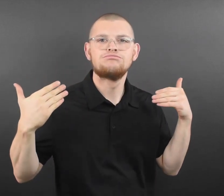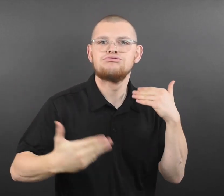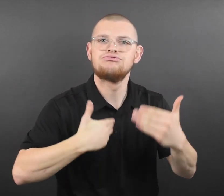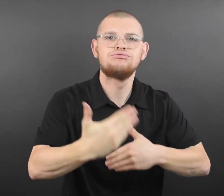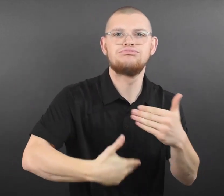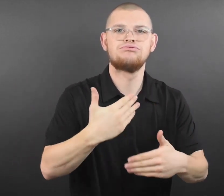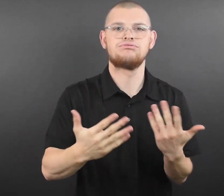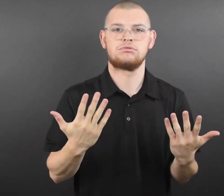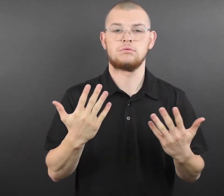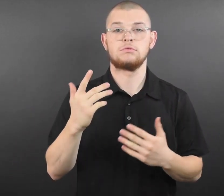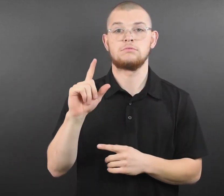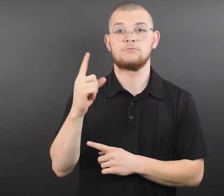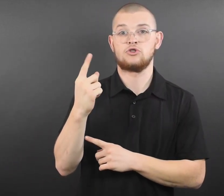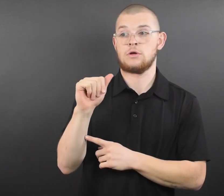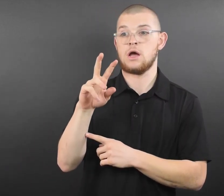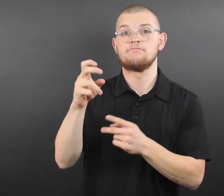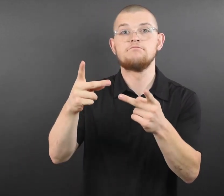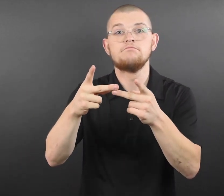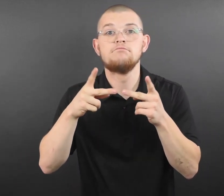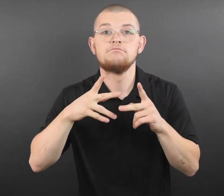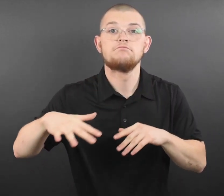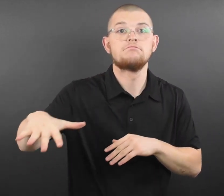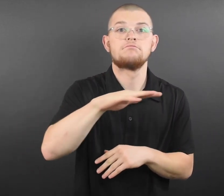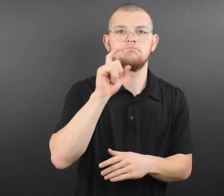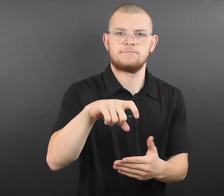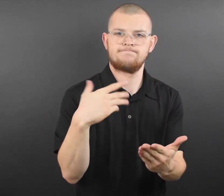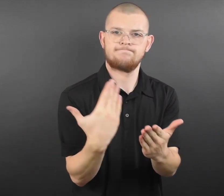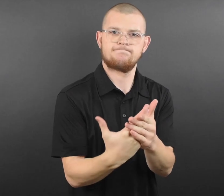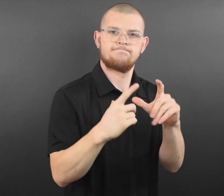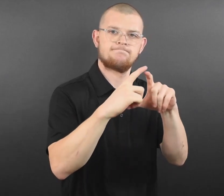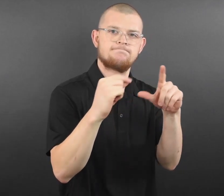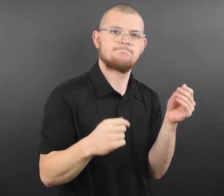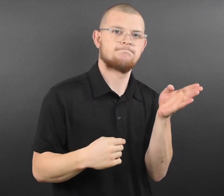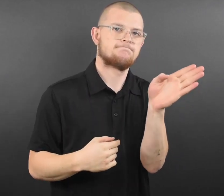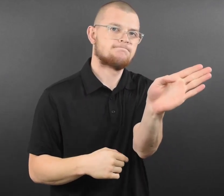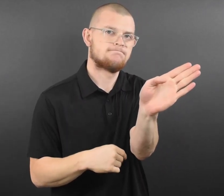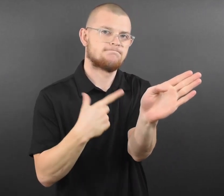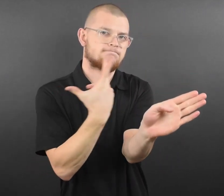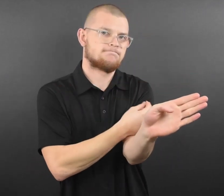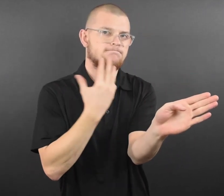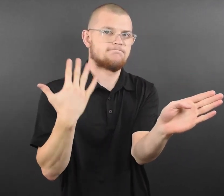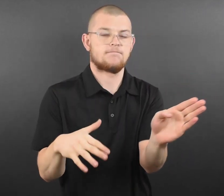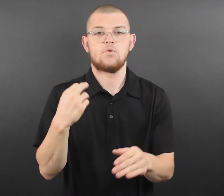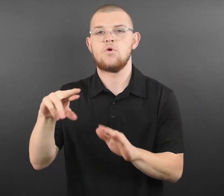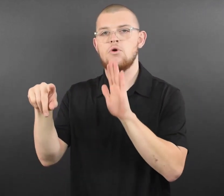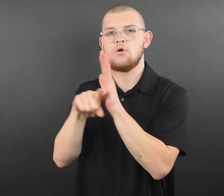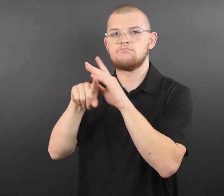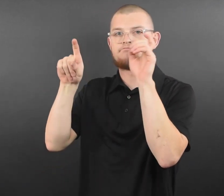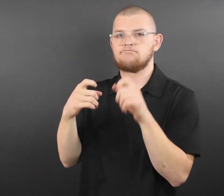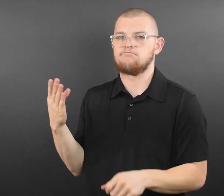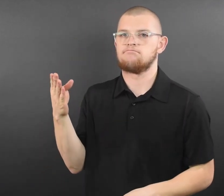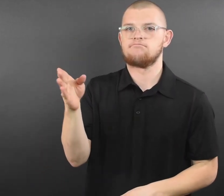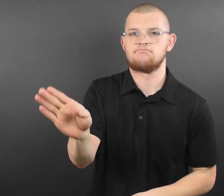eligible for the vaccine to get their shots. Live music should be safe for everyone,